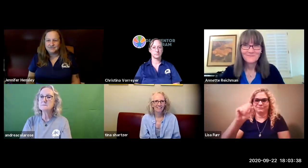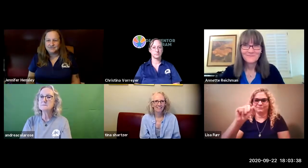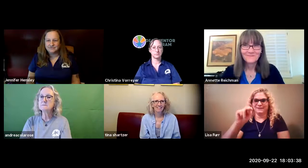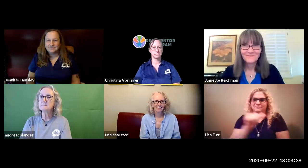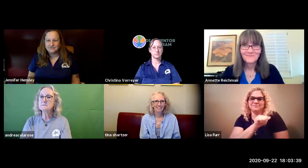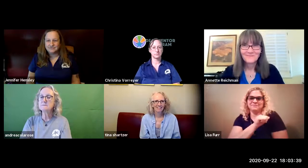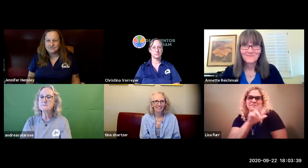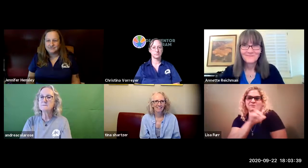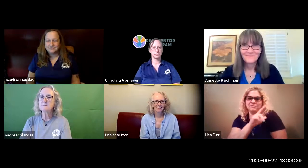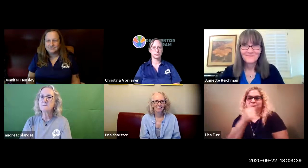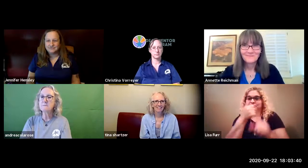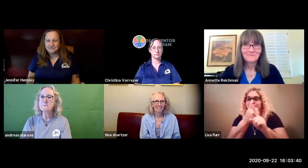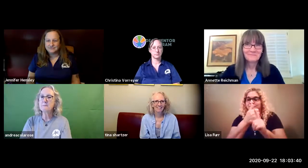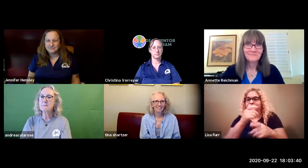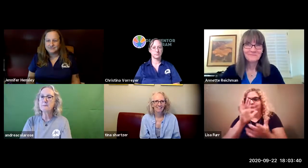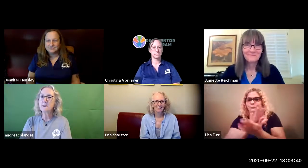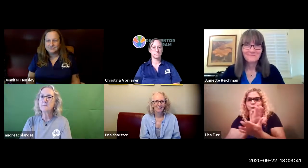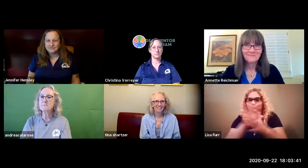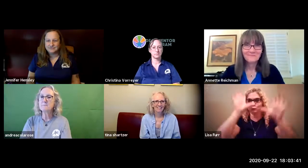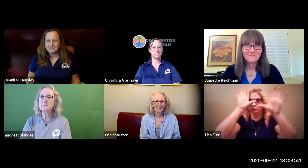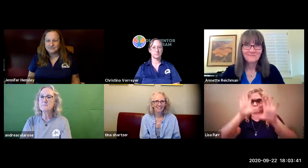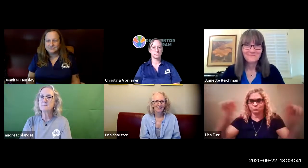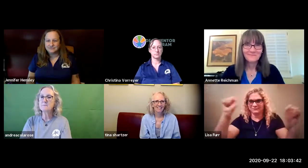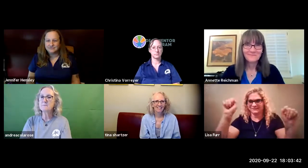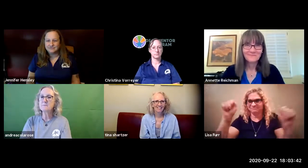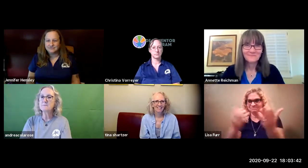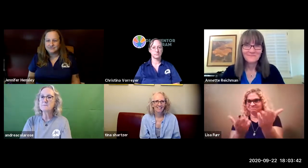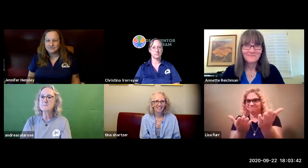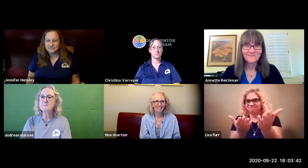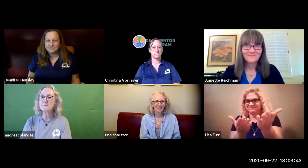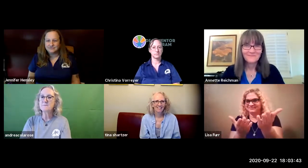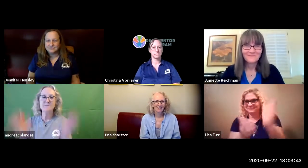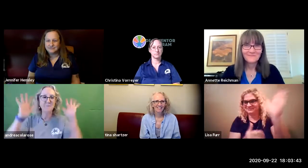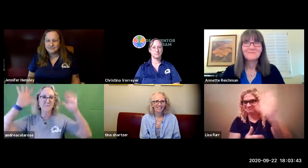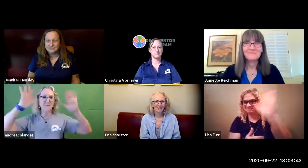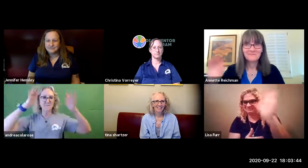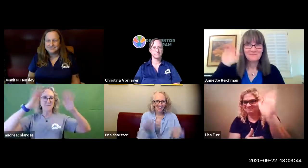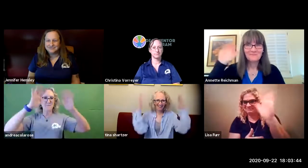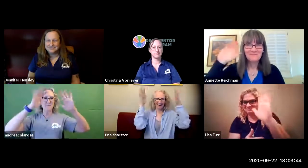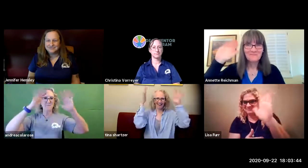reichman this is her sign name she is the school